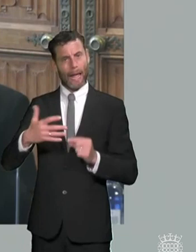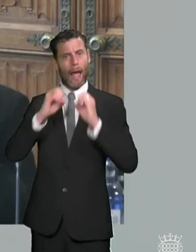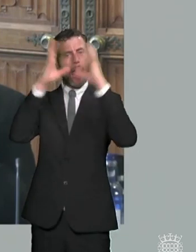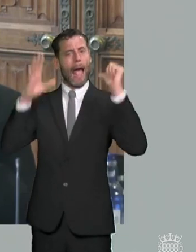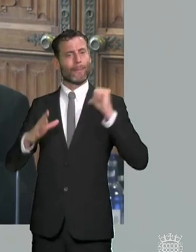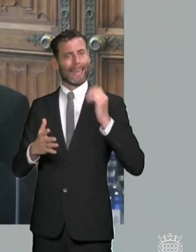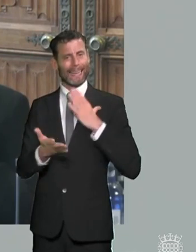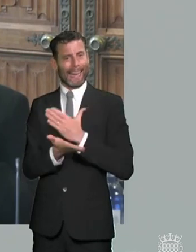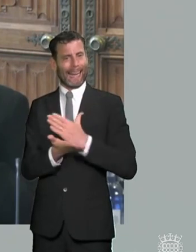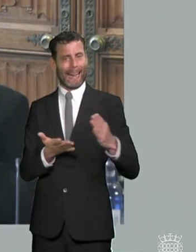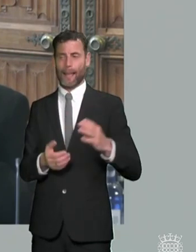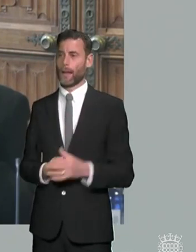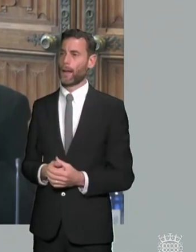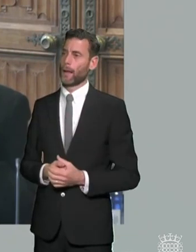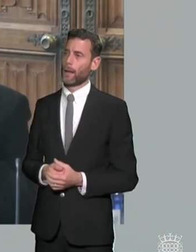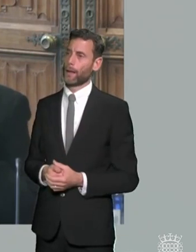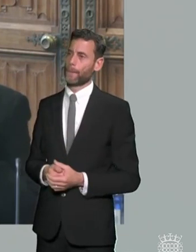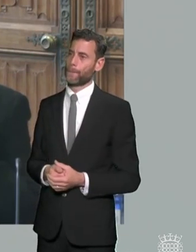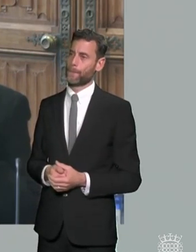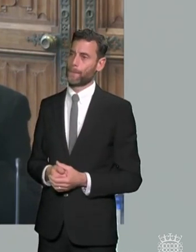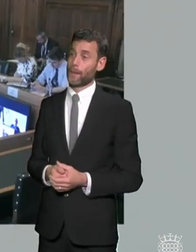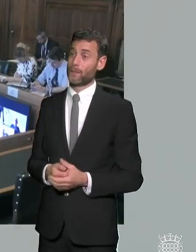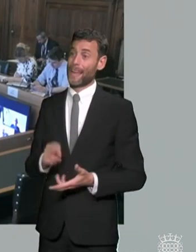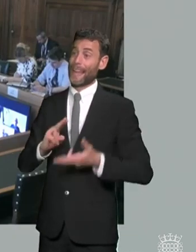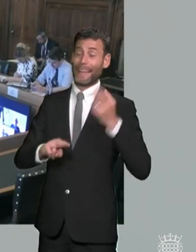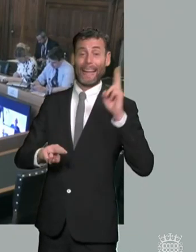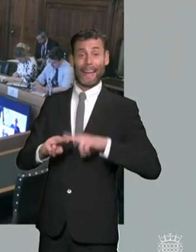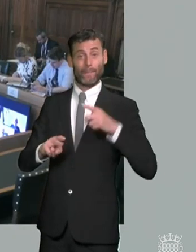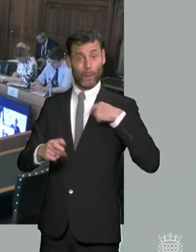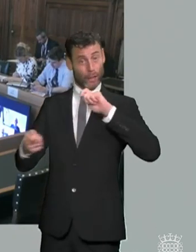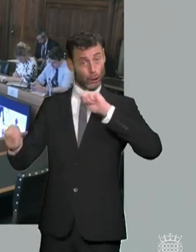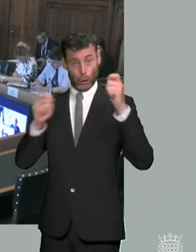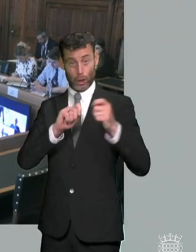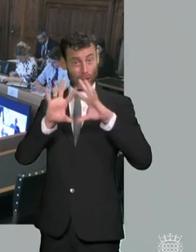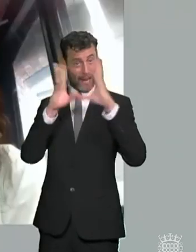imagine if we get this right you'll be looking for another job is that right well yeah and i would